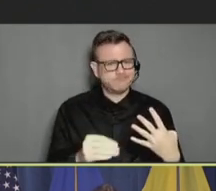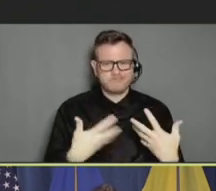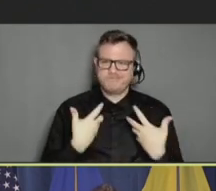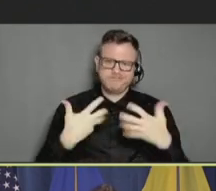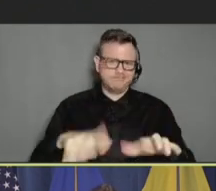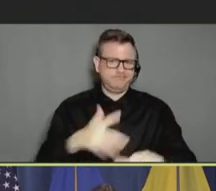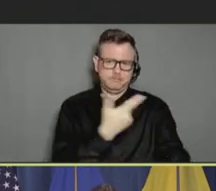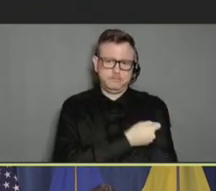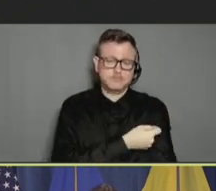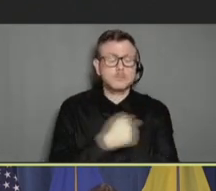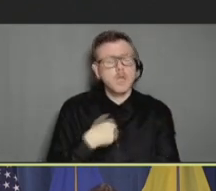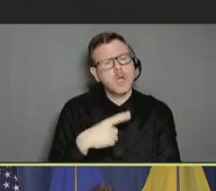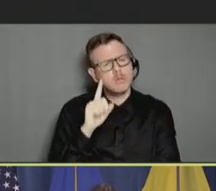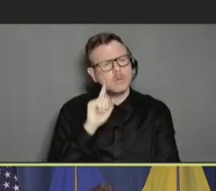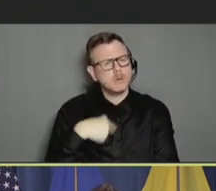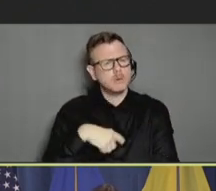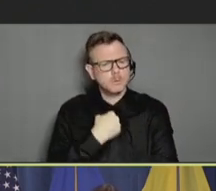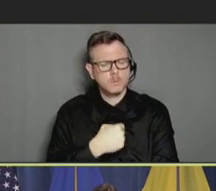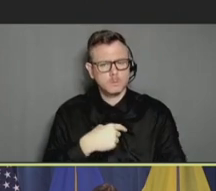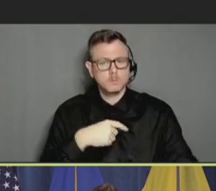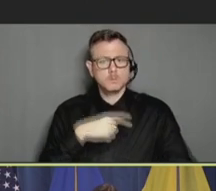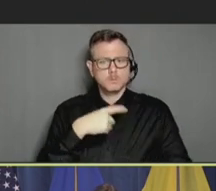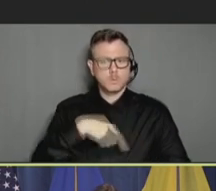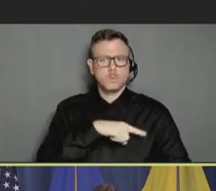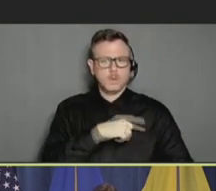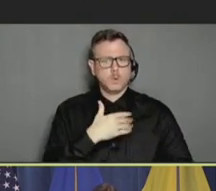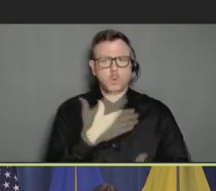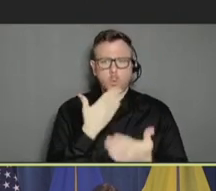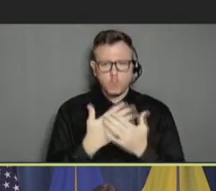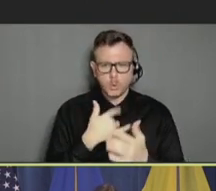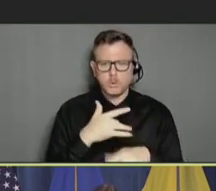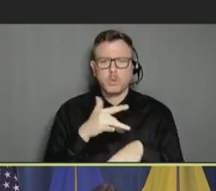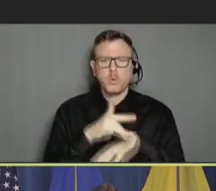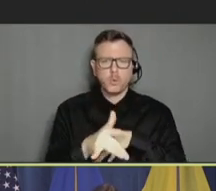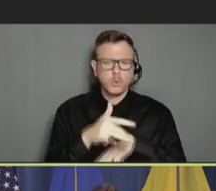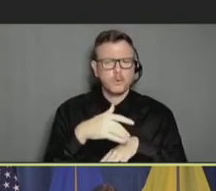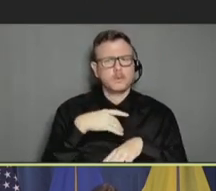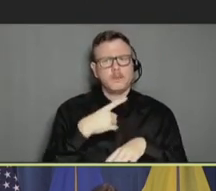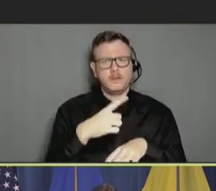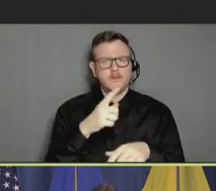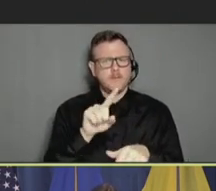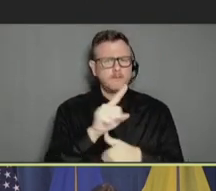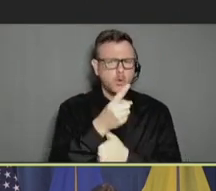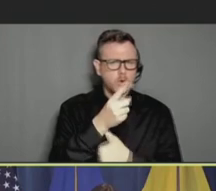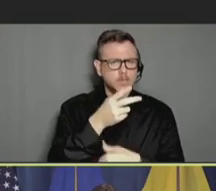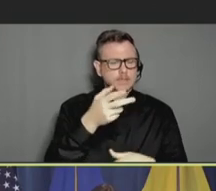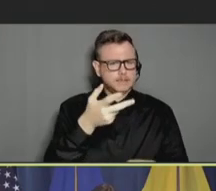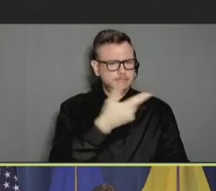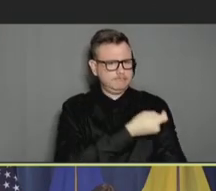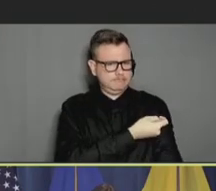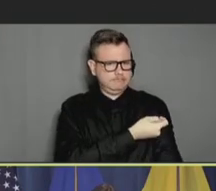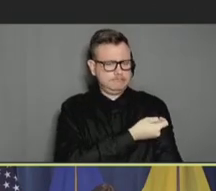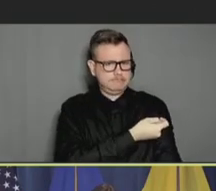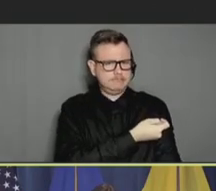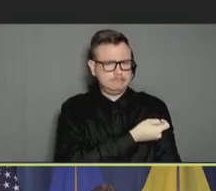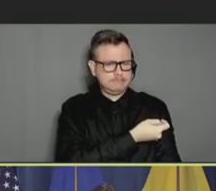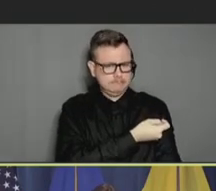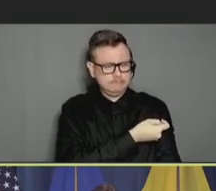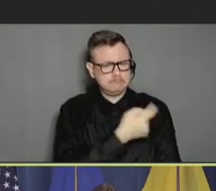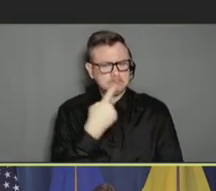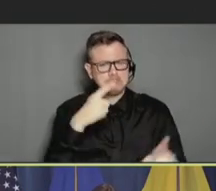older adults, especially early on in primary series and at least one dose. This was sort